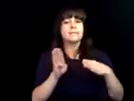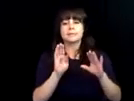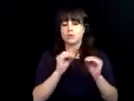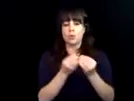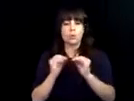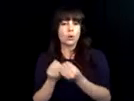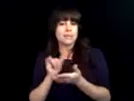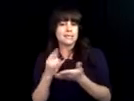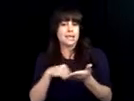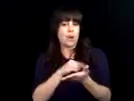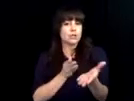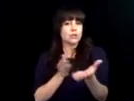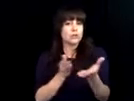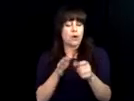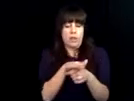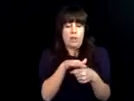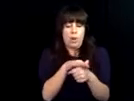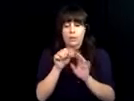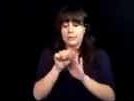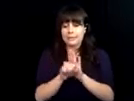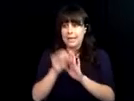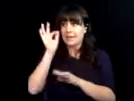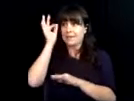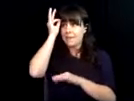It had a state wide impact on our career seekers and the